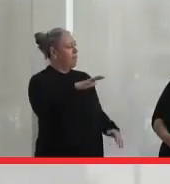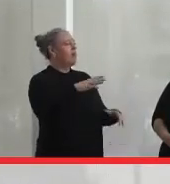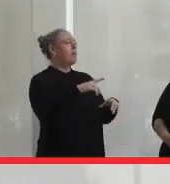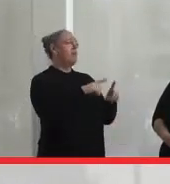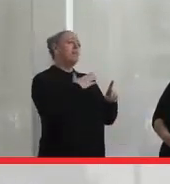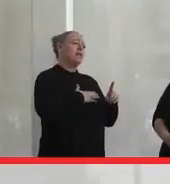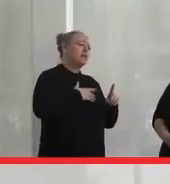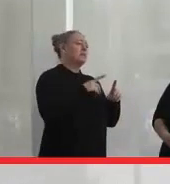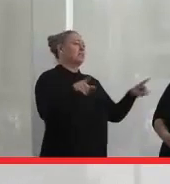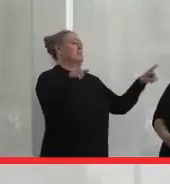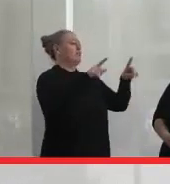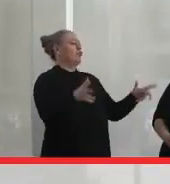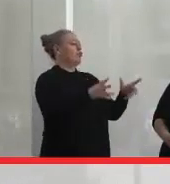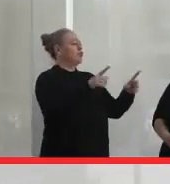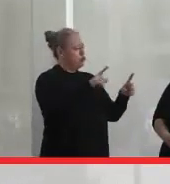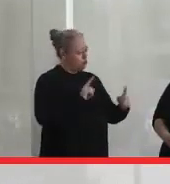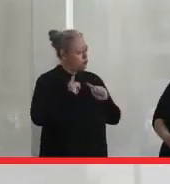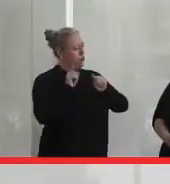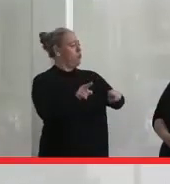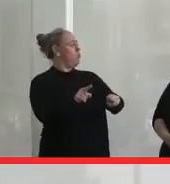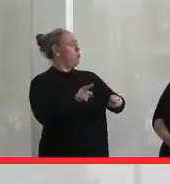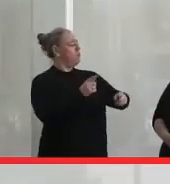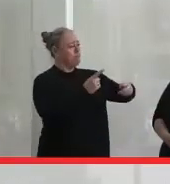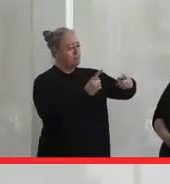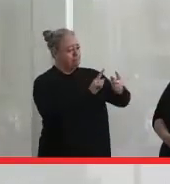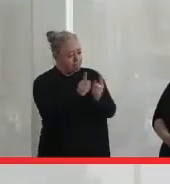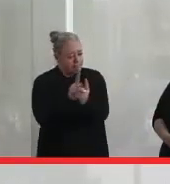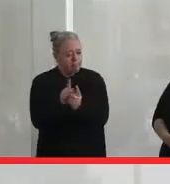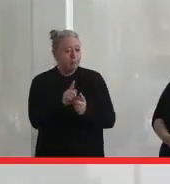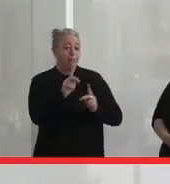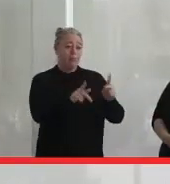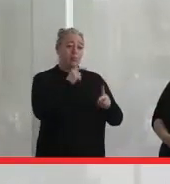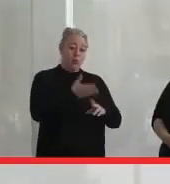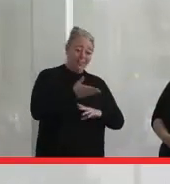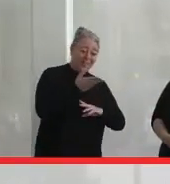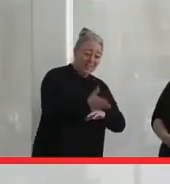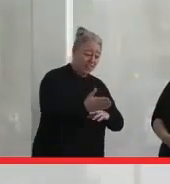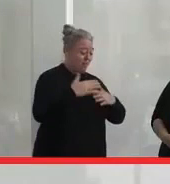getting to know them a little bit. Those people on the frontlines are putting their bodies